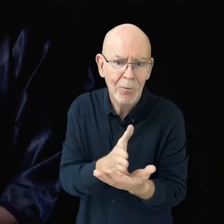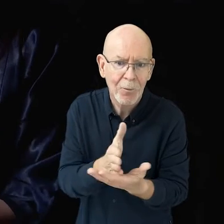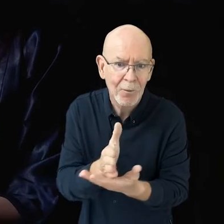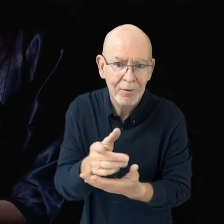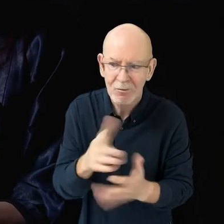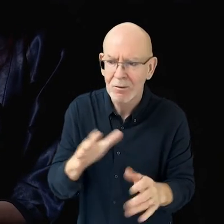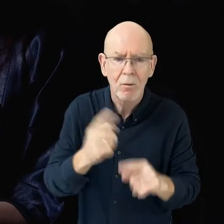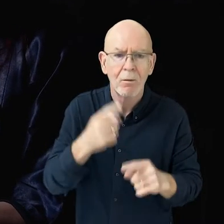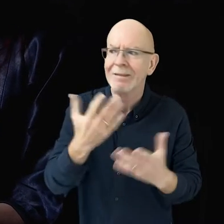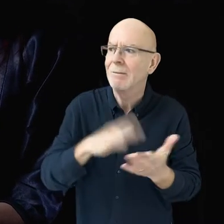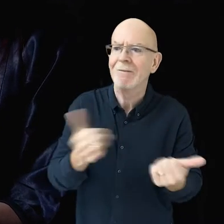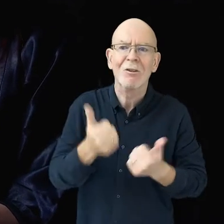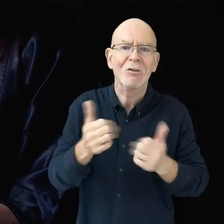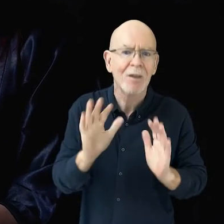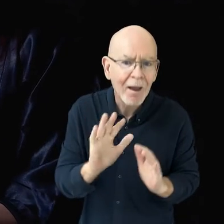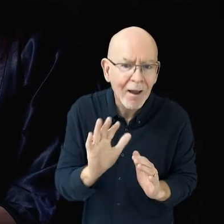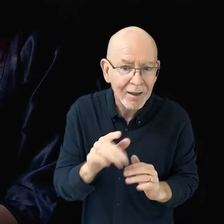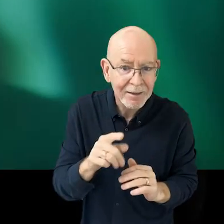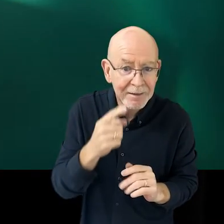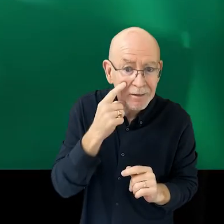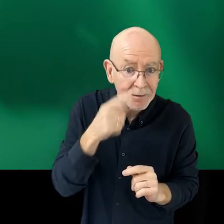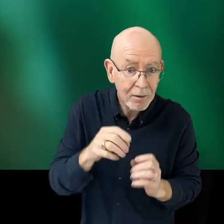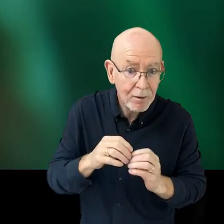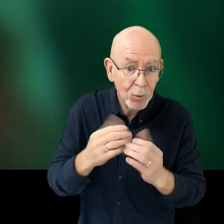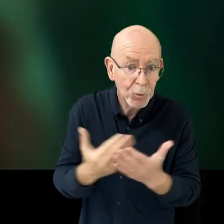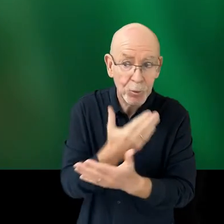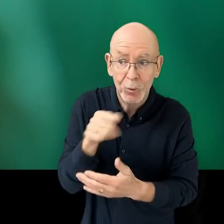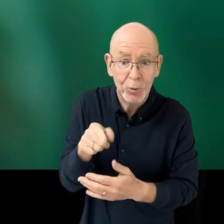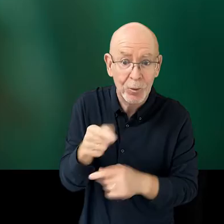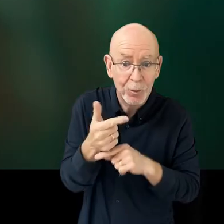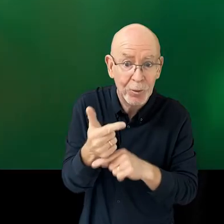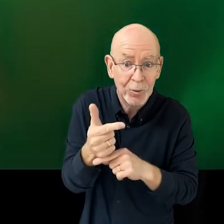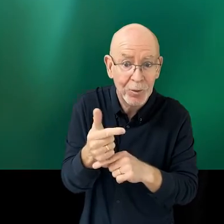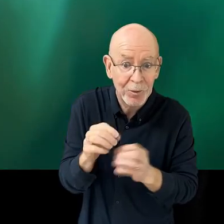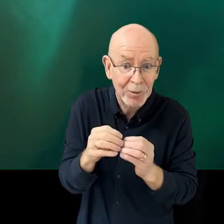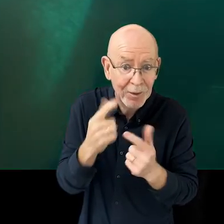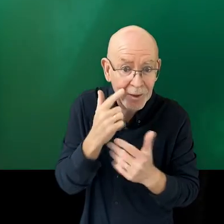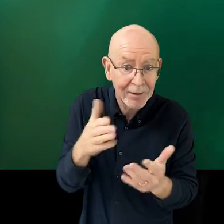not just power through in 10 minutes and just see if you survive. [James] We have a video game demo,